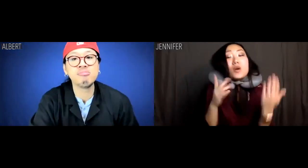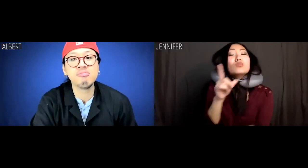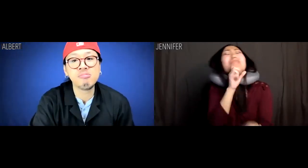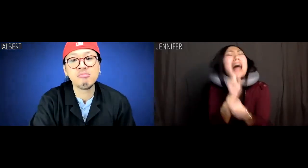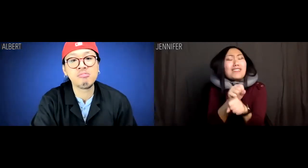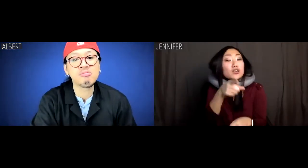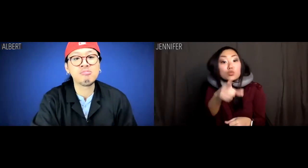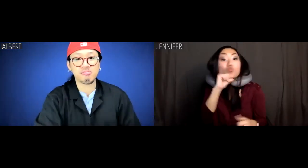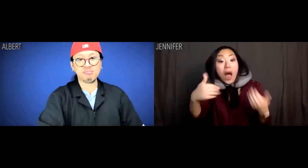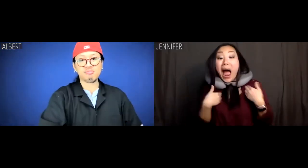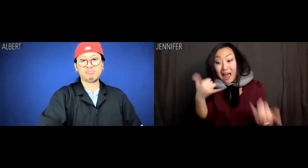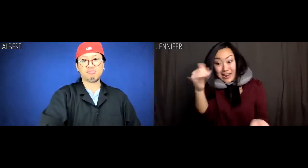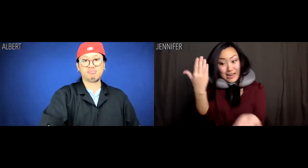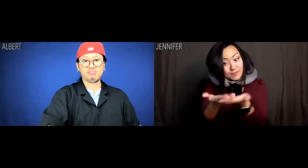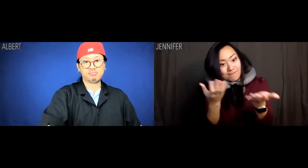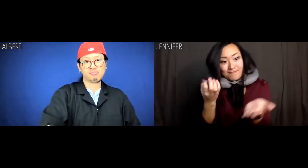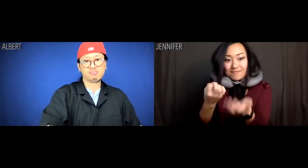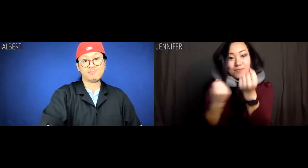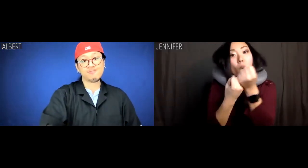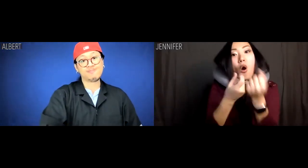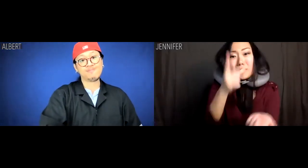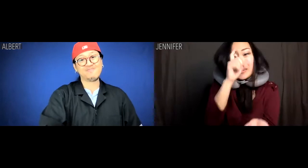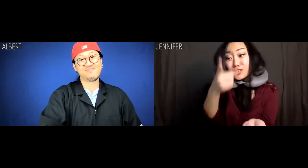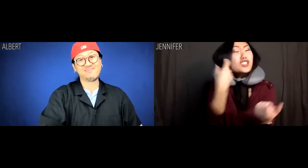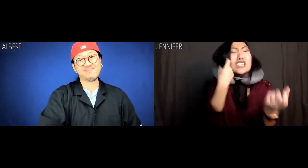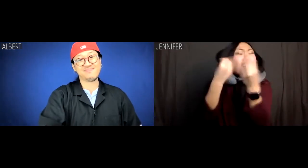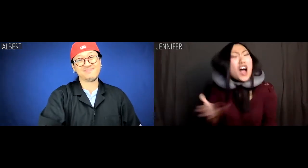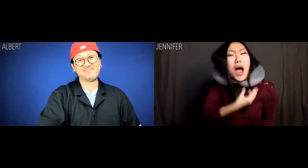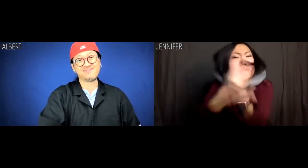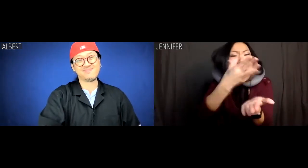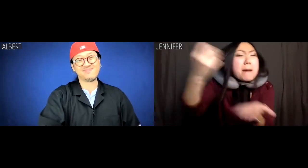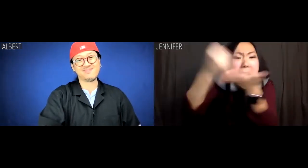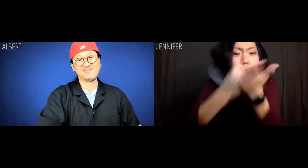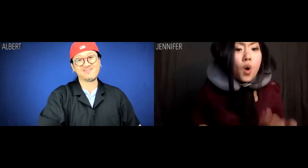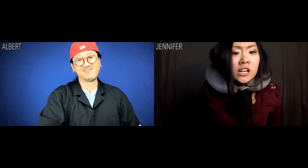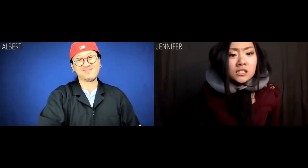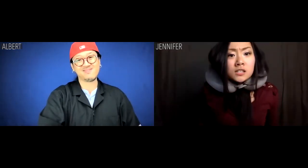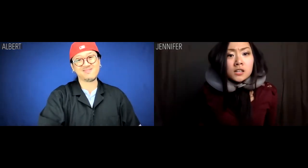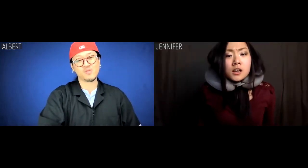Jennifer: Oh, OK. Well, definitely you have no leg to stand on because you just lost our money and passports.